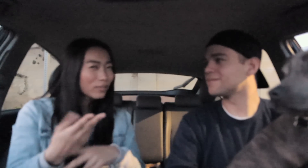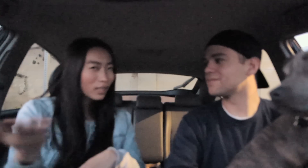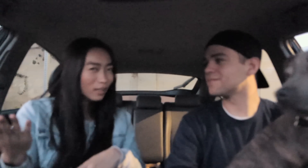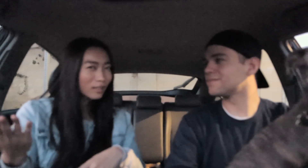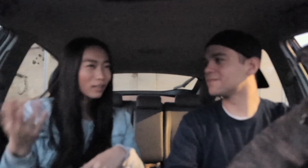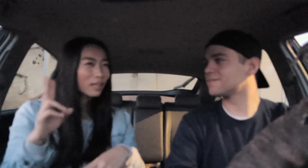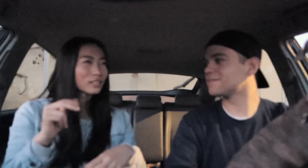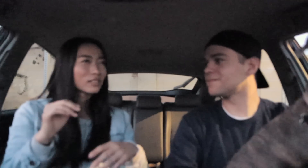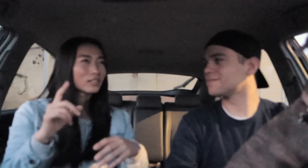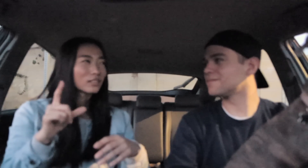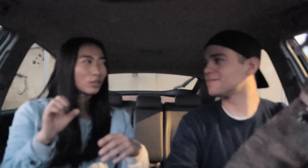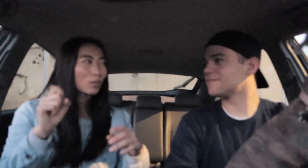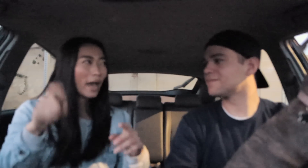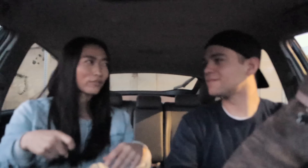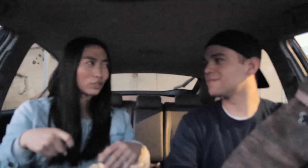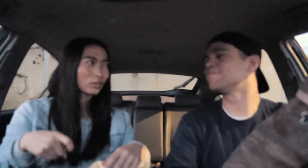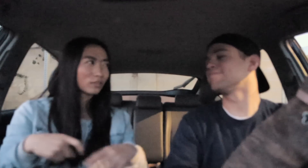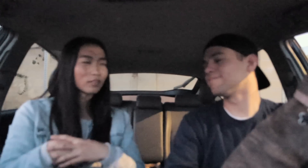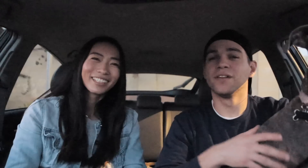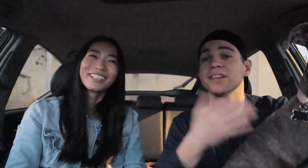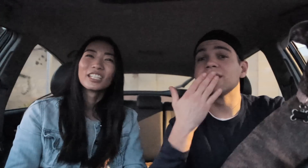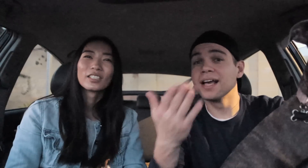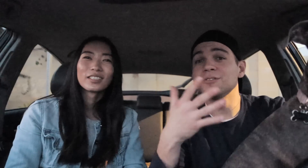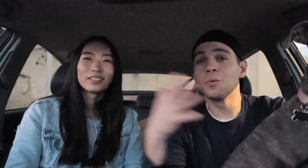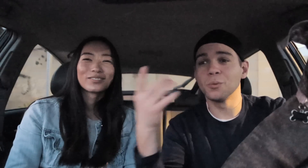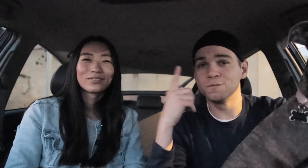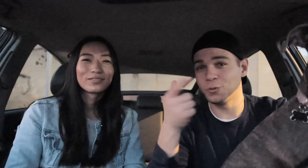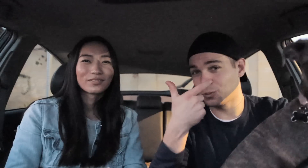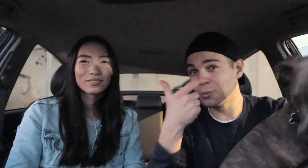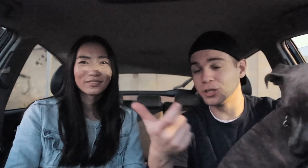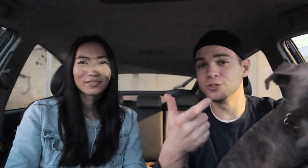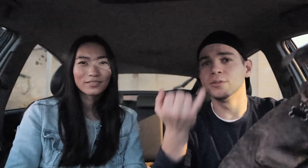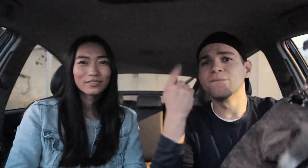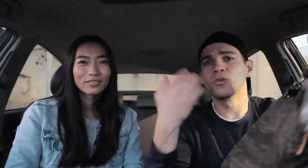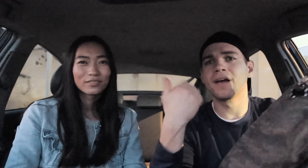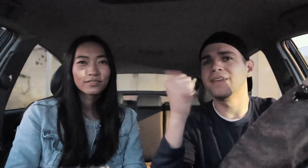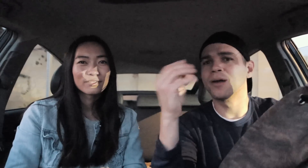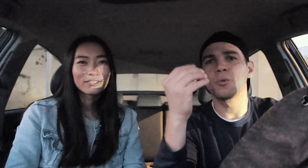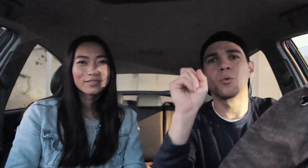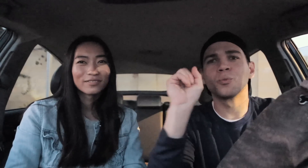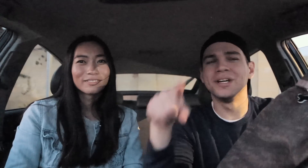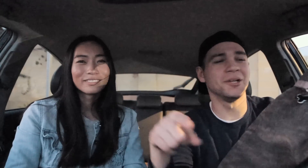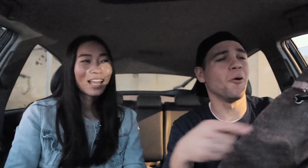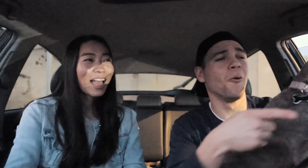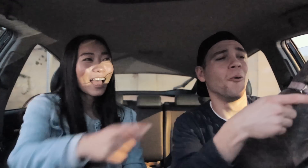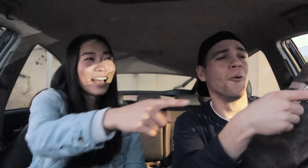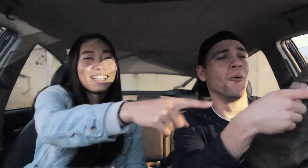of thing unless you have to thanks so much for watching if you have anymore questions